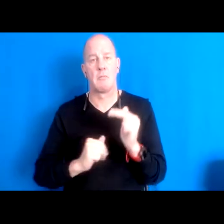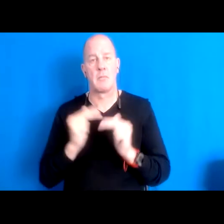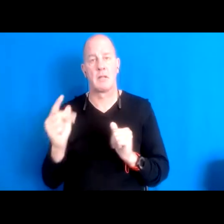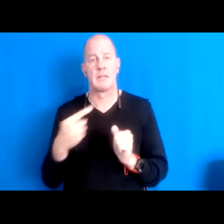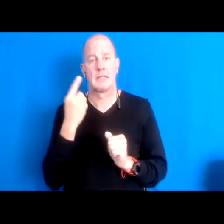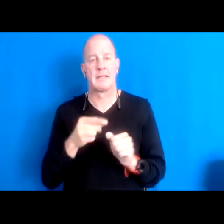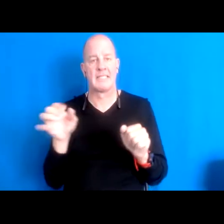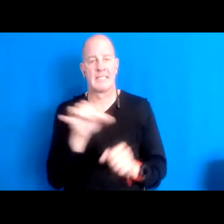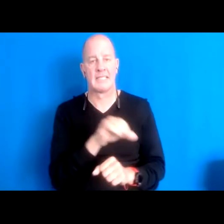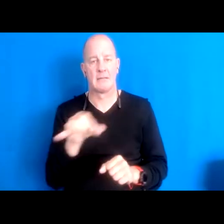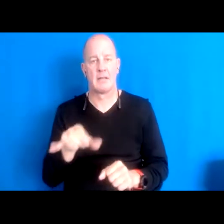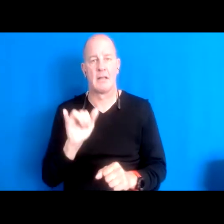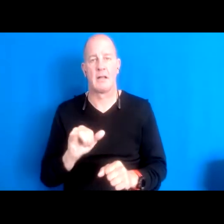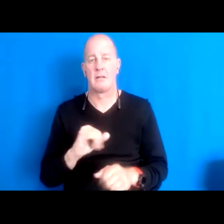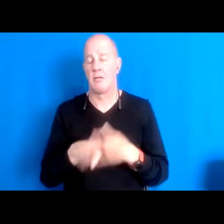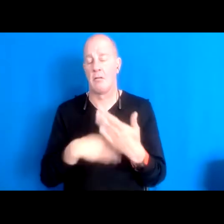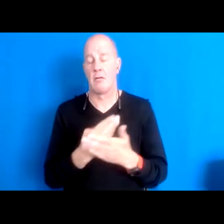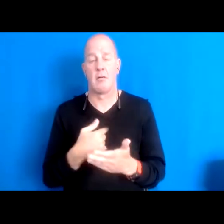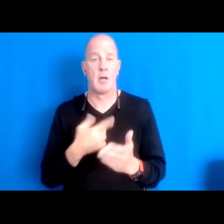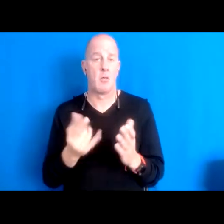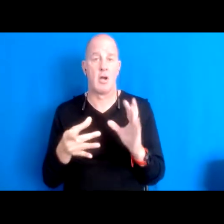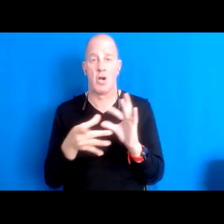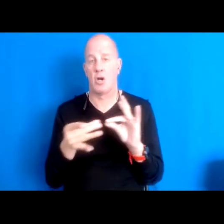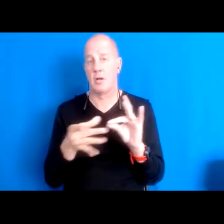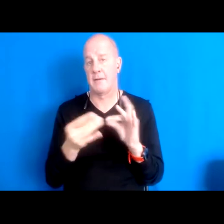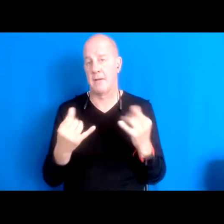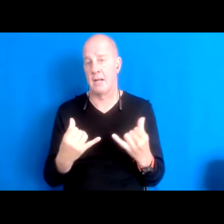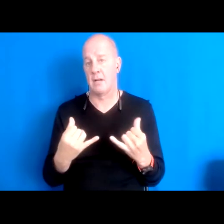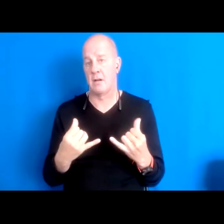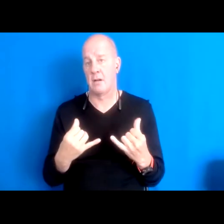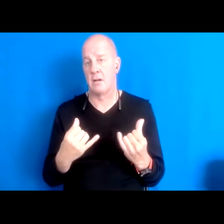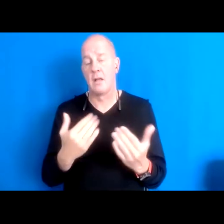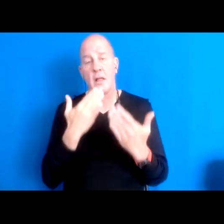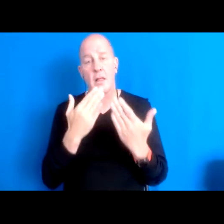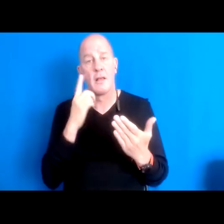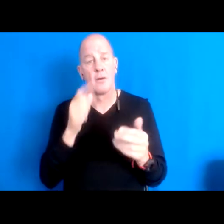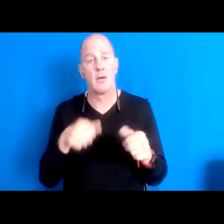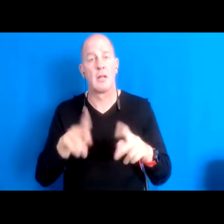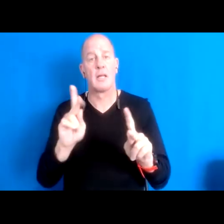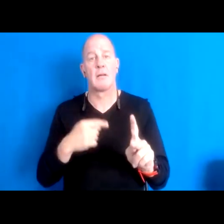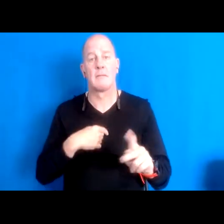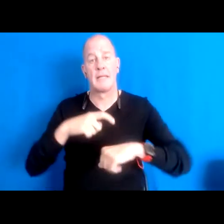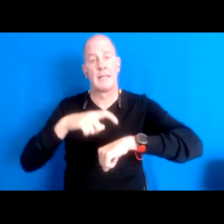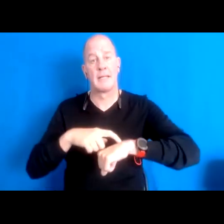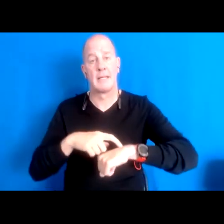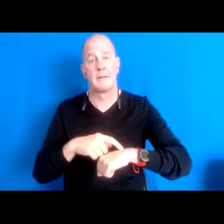all I have to say for the time being, this for me the space to say these things and look